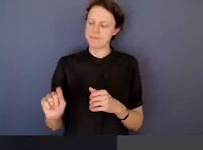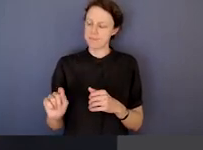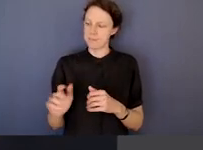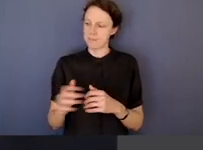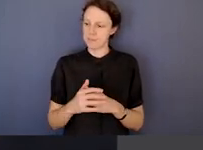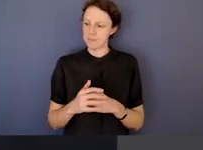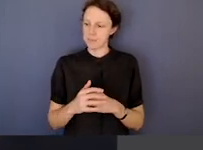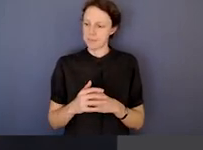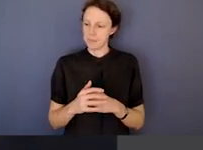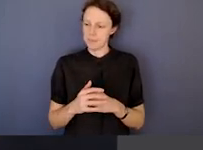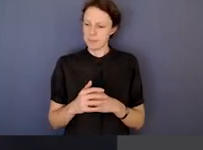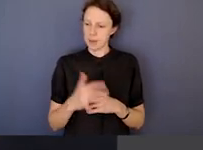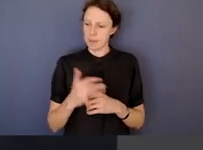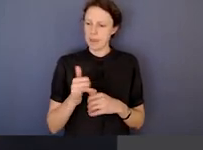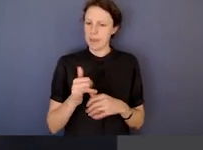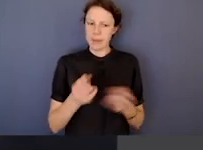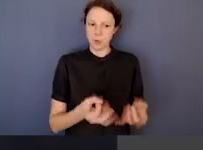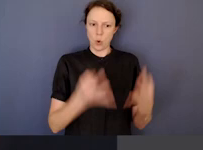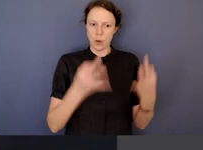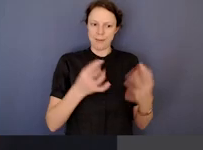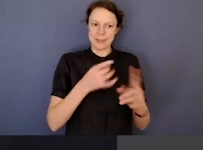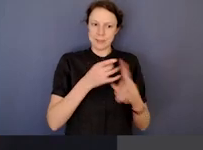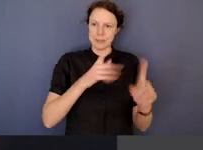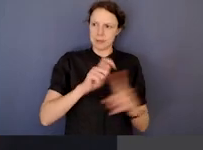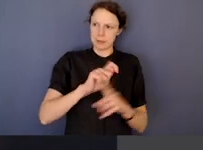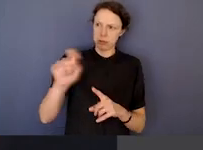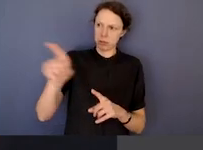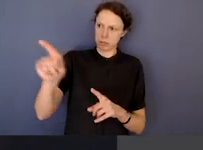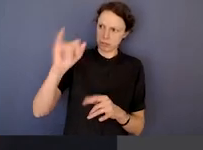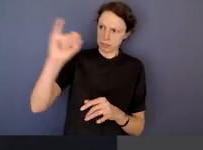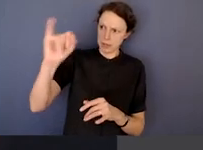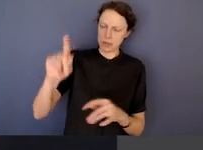into a specific allegation or issue of corruption,